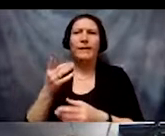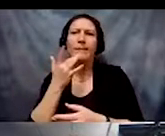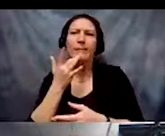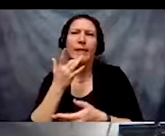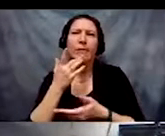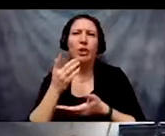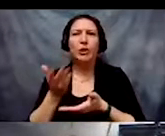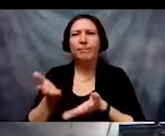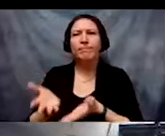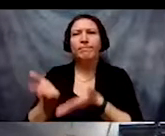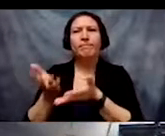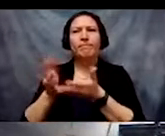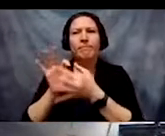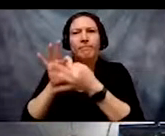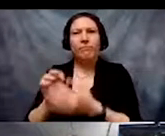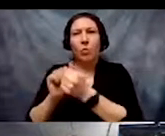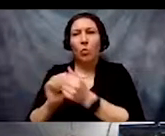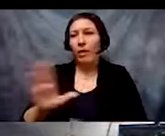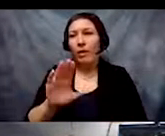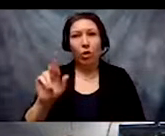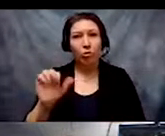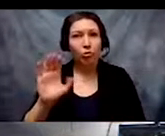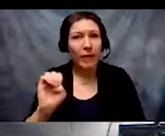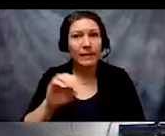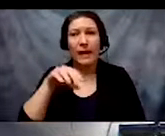their race and disability in these systems?